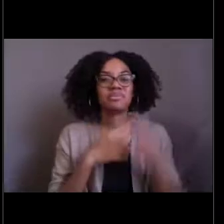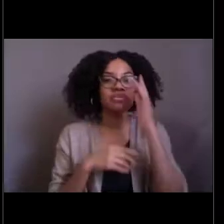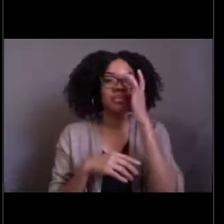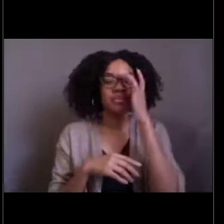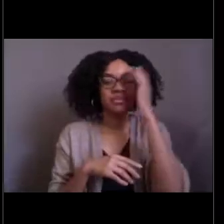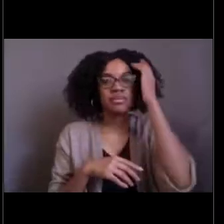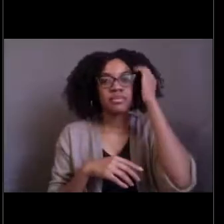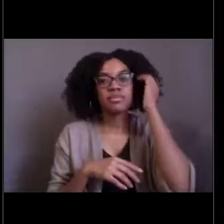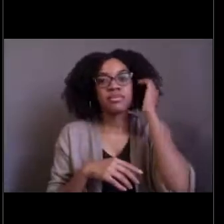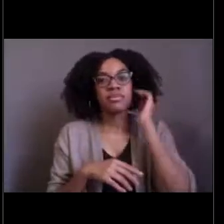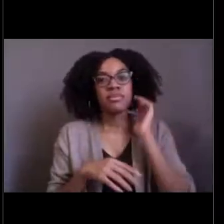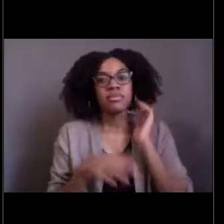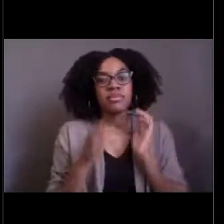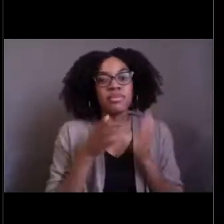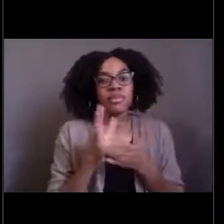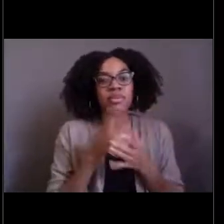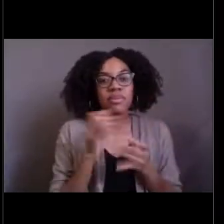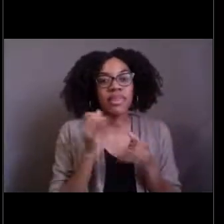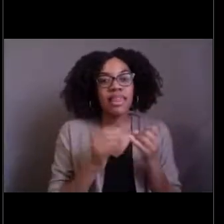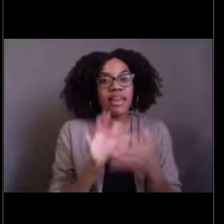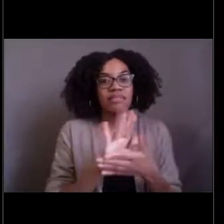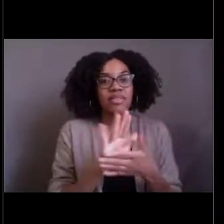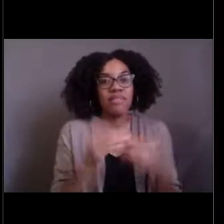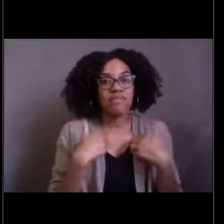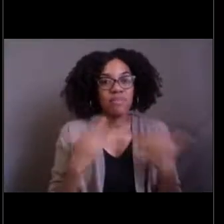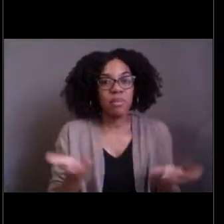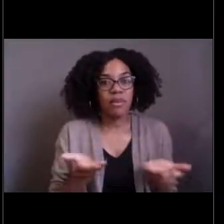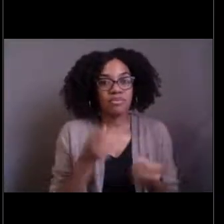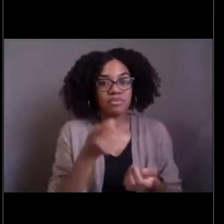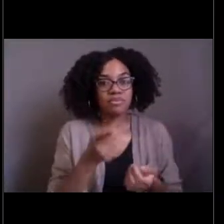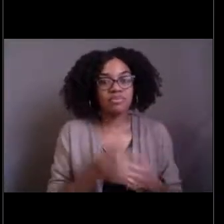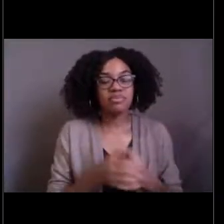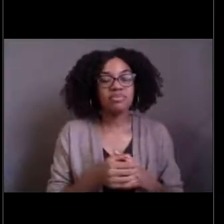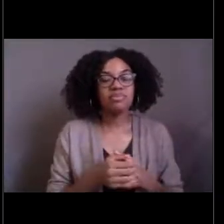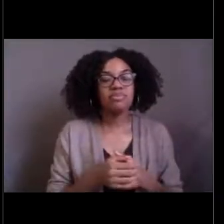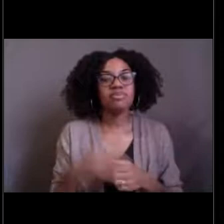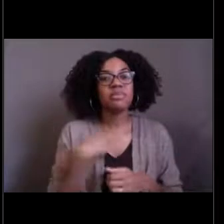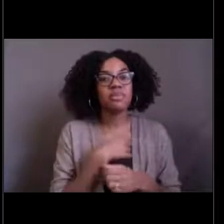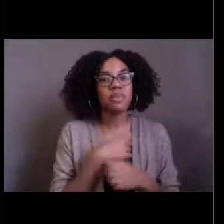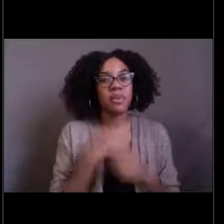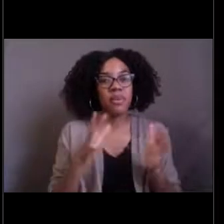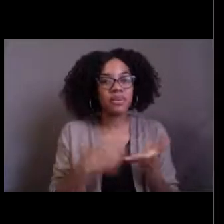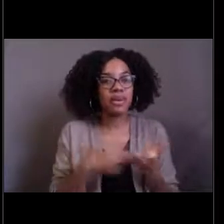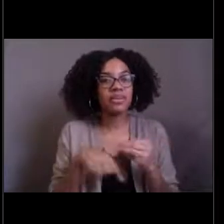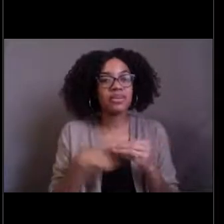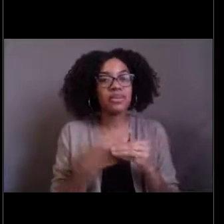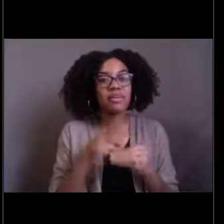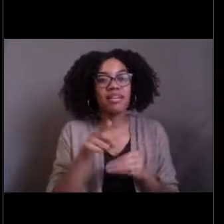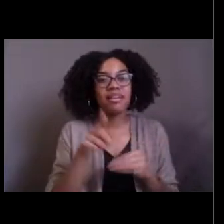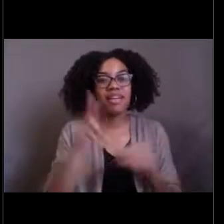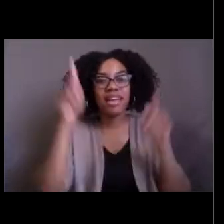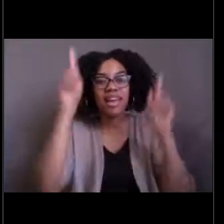All right and the last video I have for you guys is, we talked a little bit before about aliens in the water column.